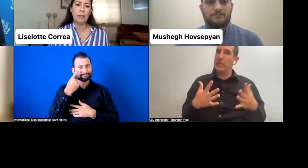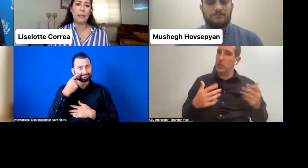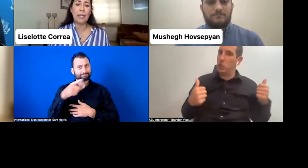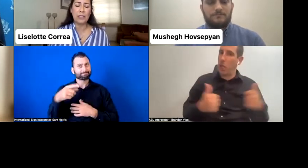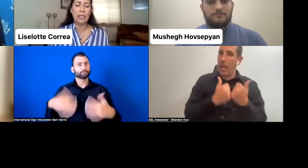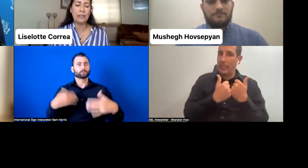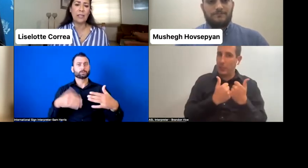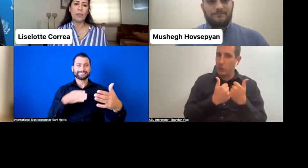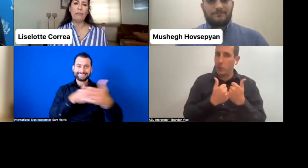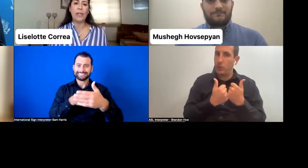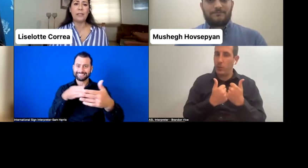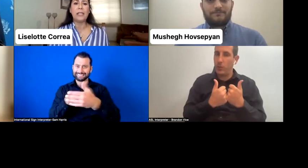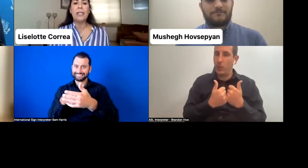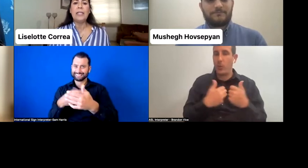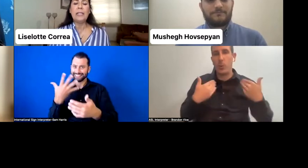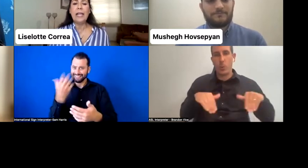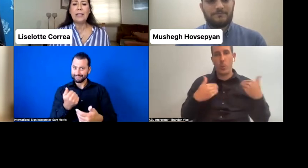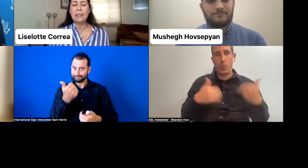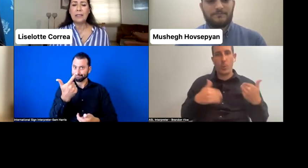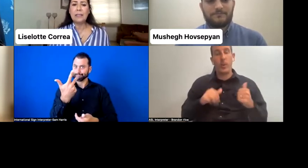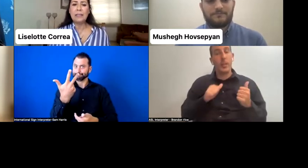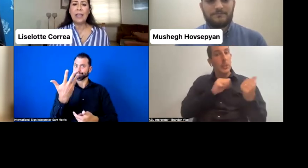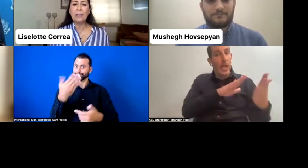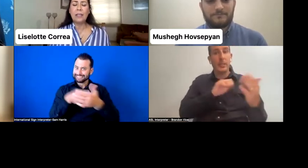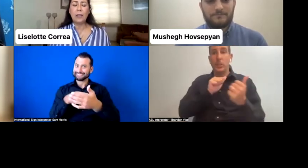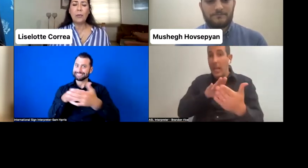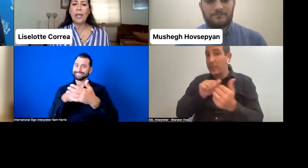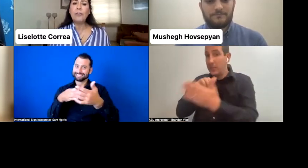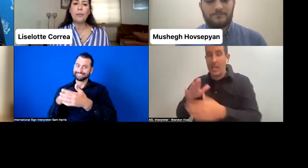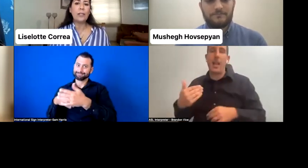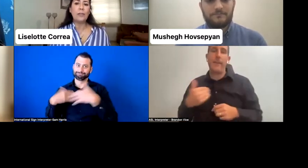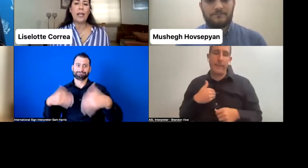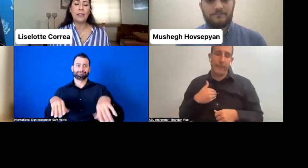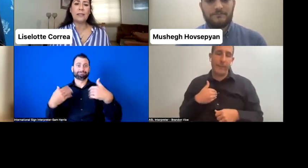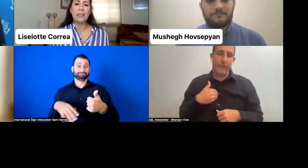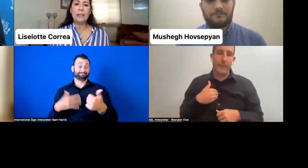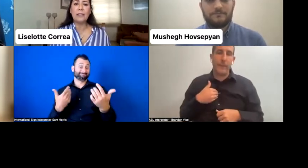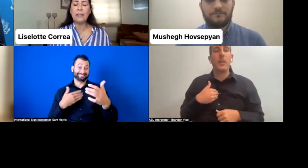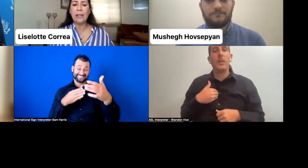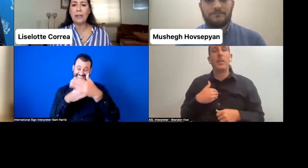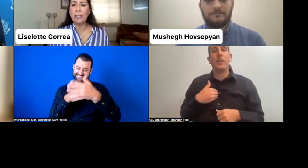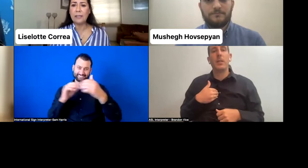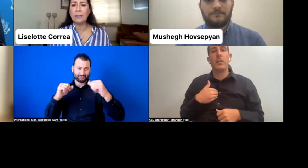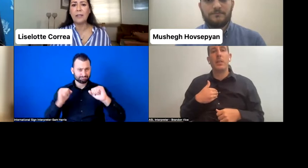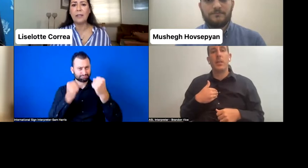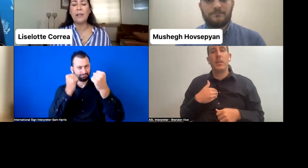the main challenge that we face is that we have to recognize that there